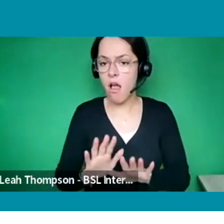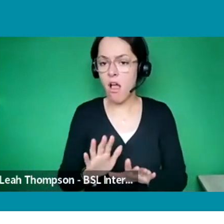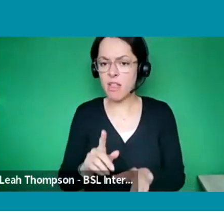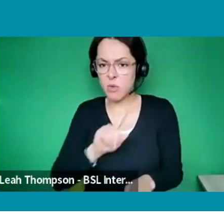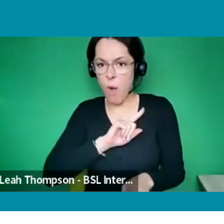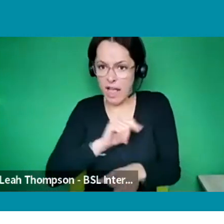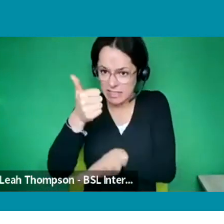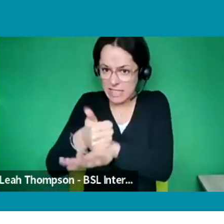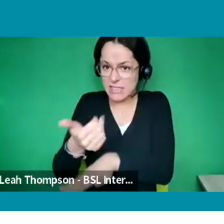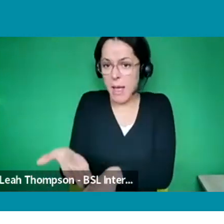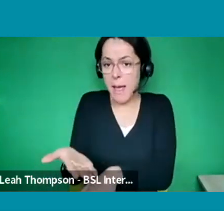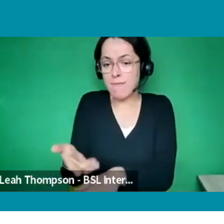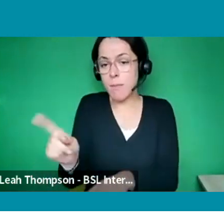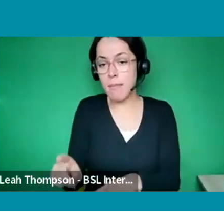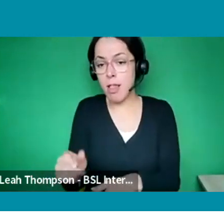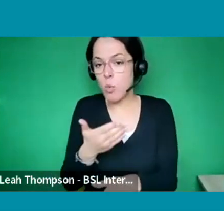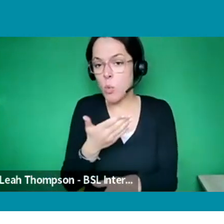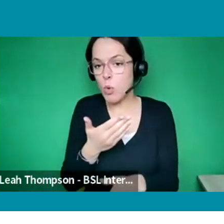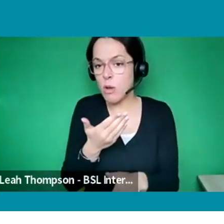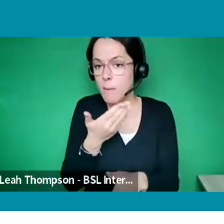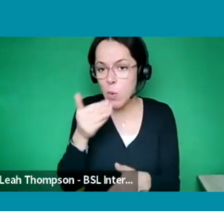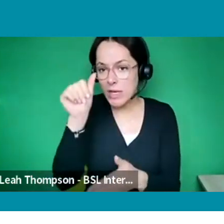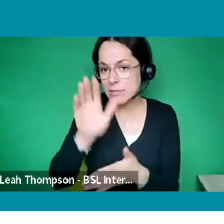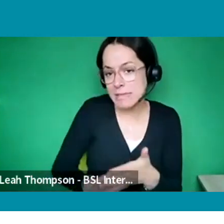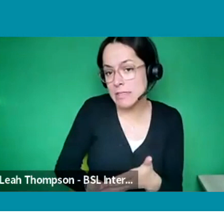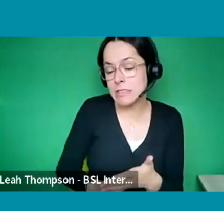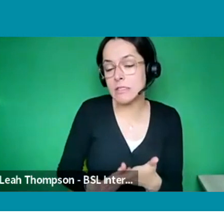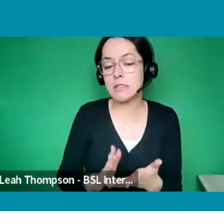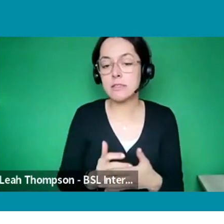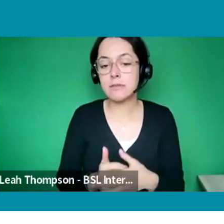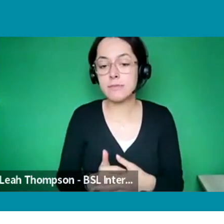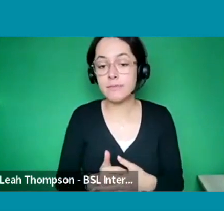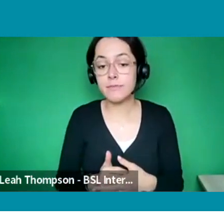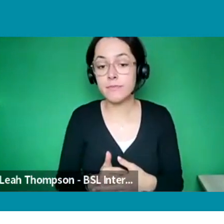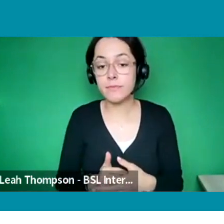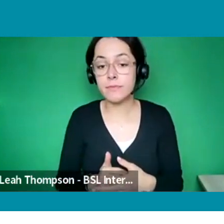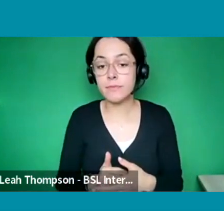So yeah, we do take that into account. And this is brilliant. Thank you so much.